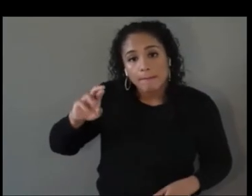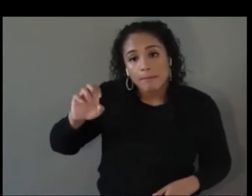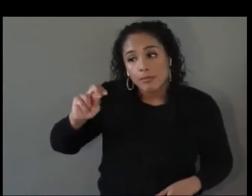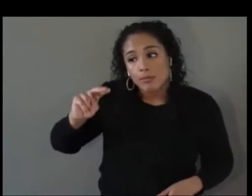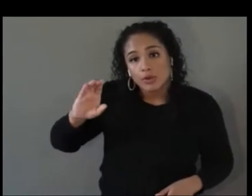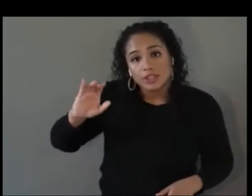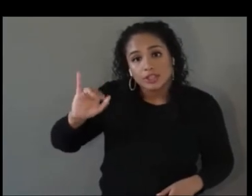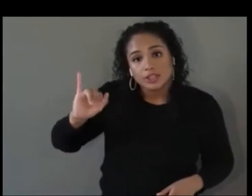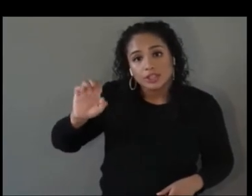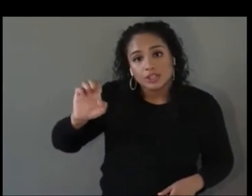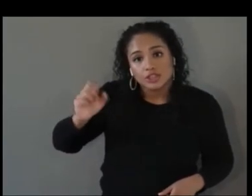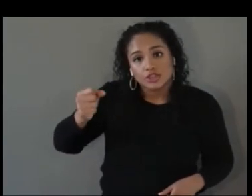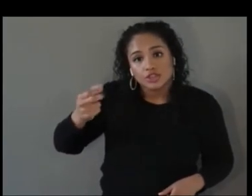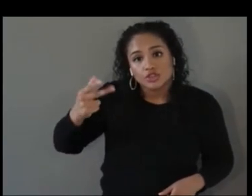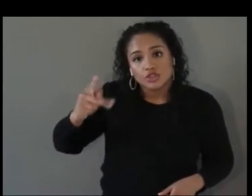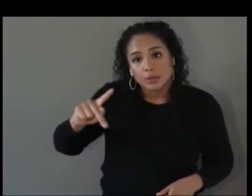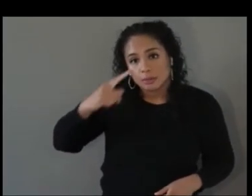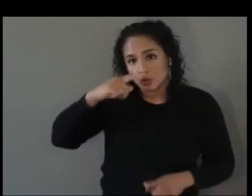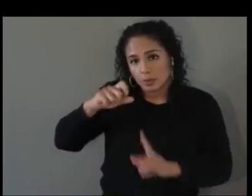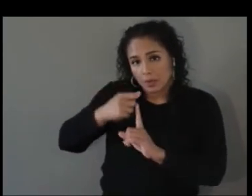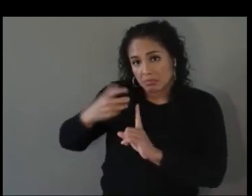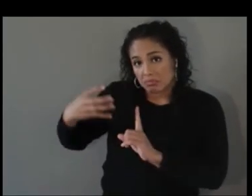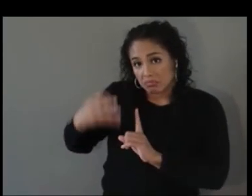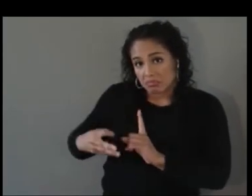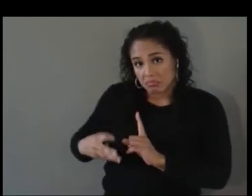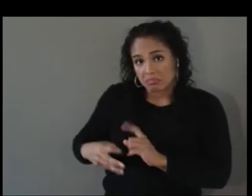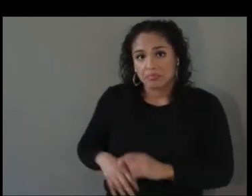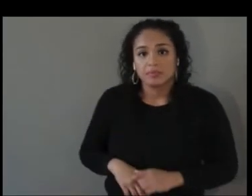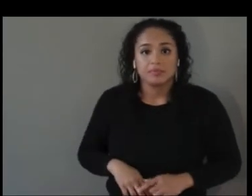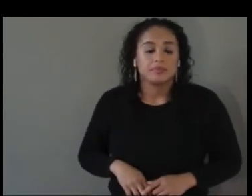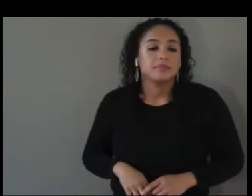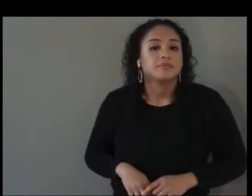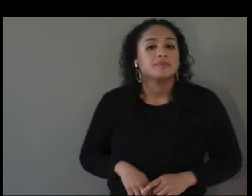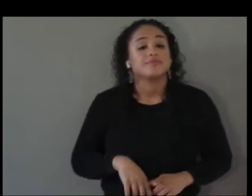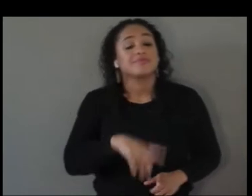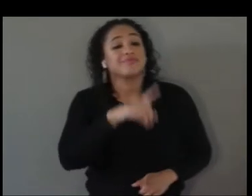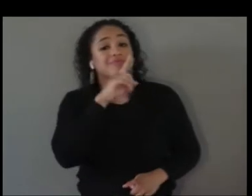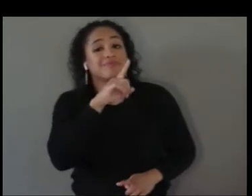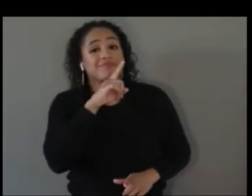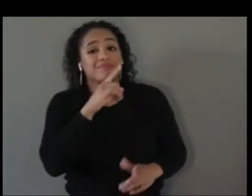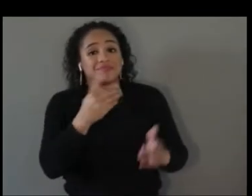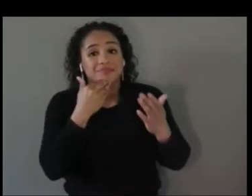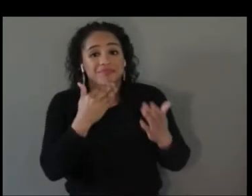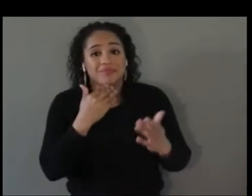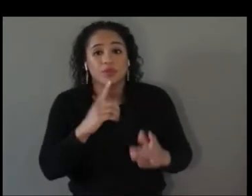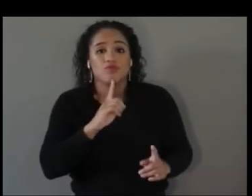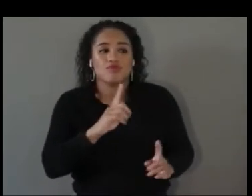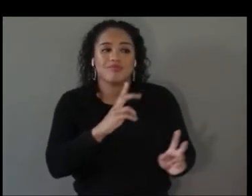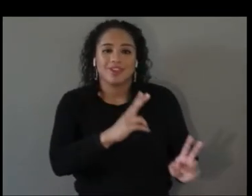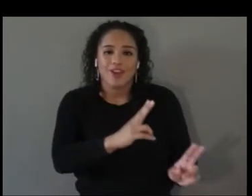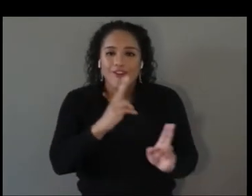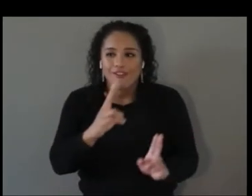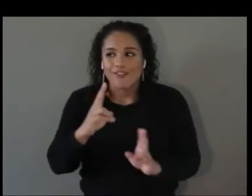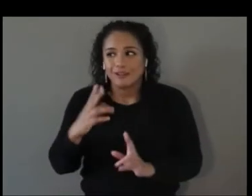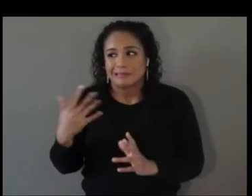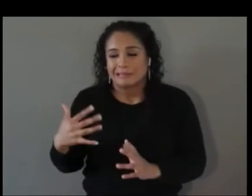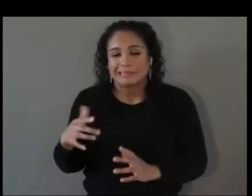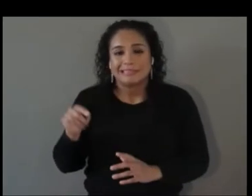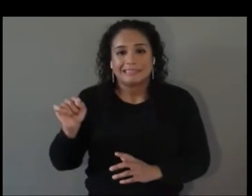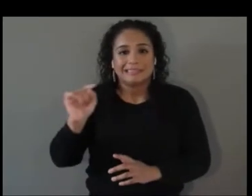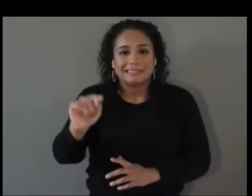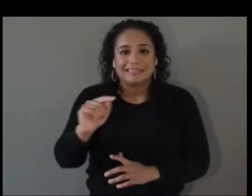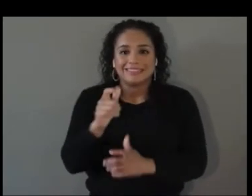Sure. Thank you. Very honored to be on this panel with the people doing such interesting and important work. My name is Josh